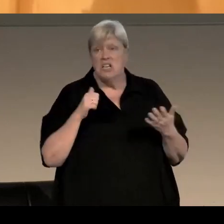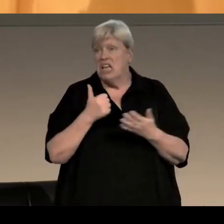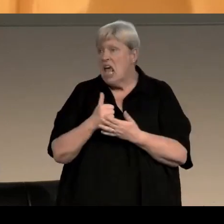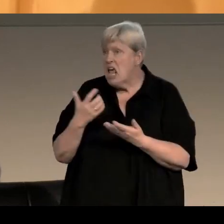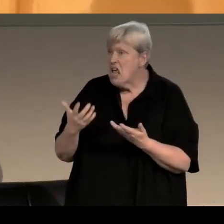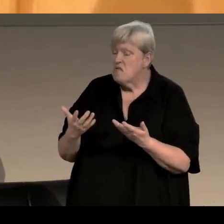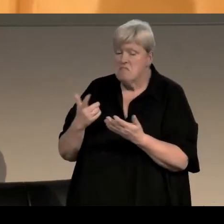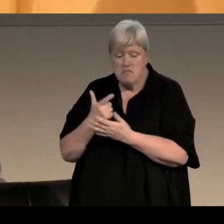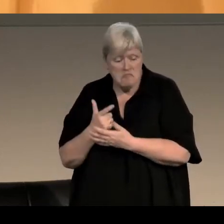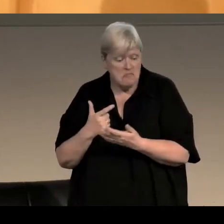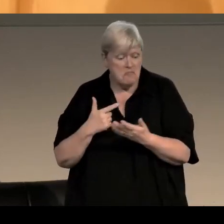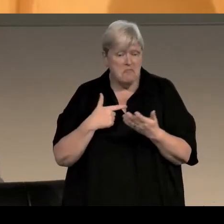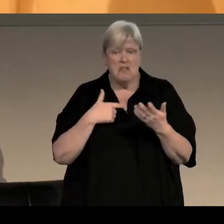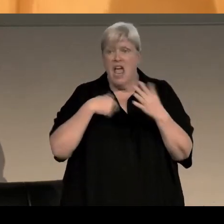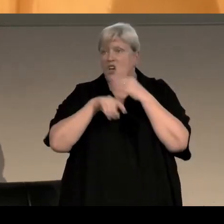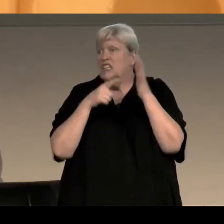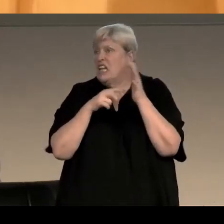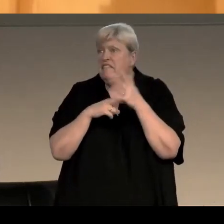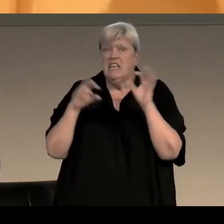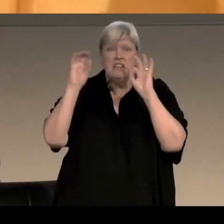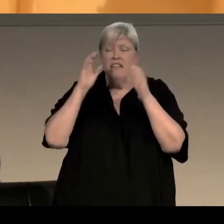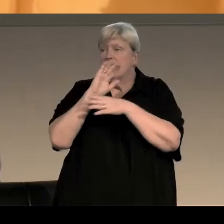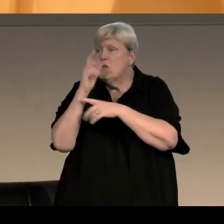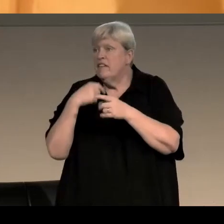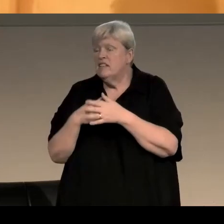there was no gays on the soaps there was no gays in movies apart from the odd porno,